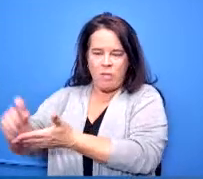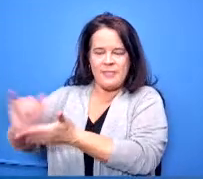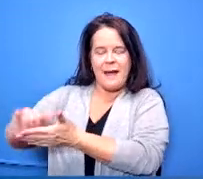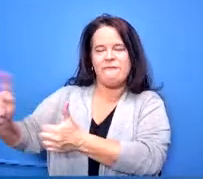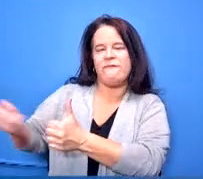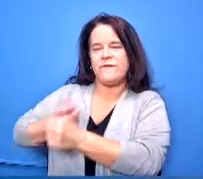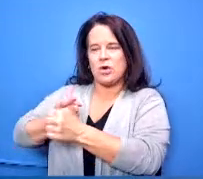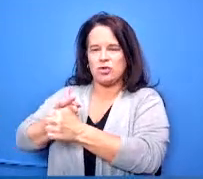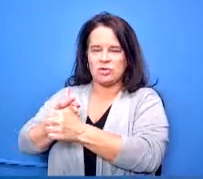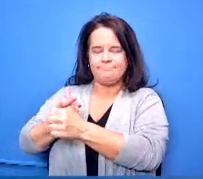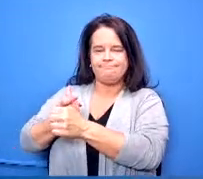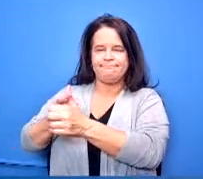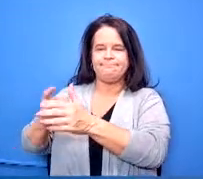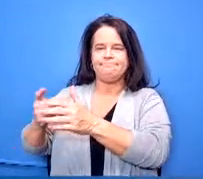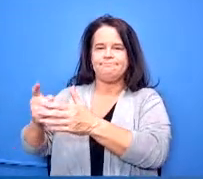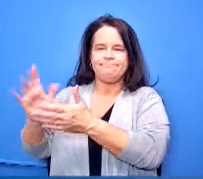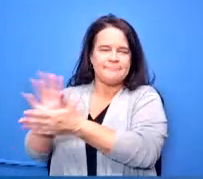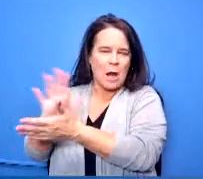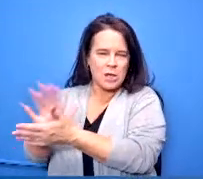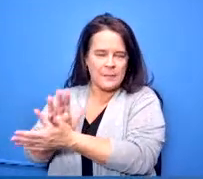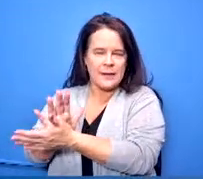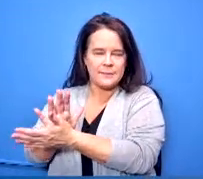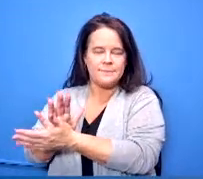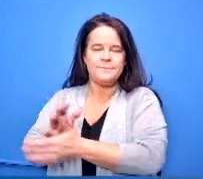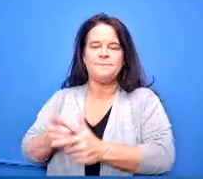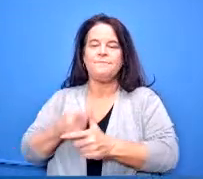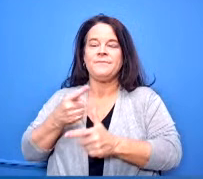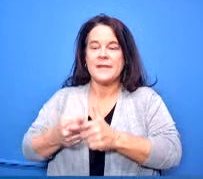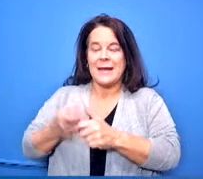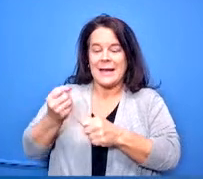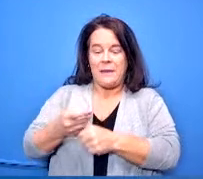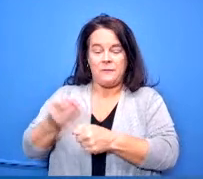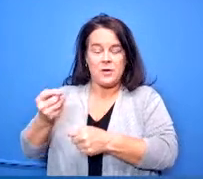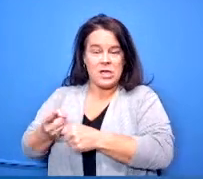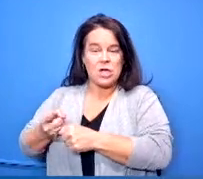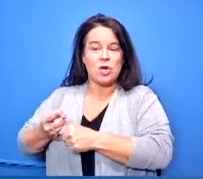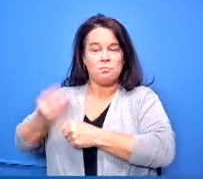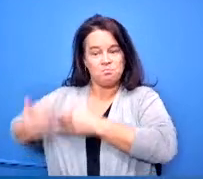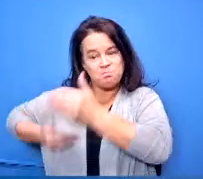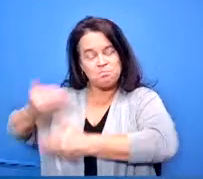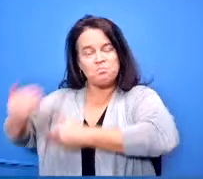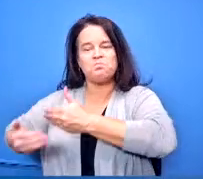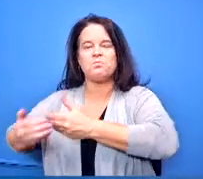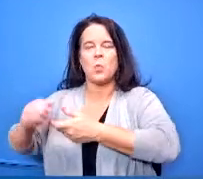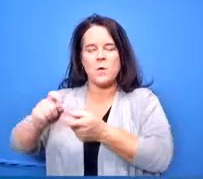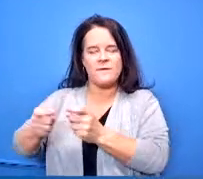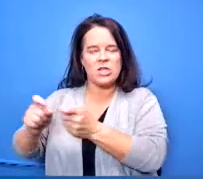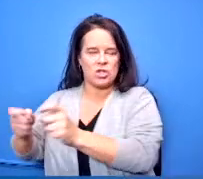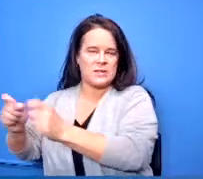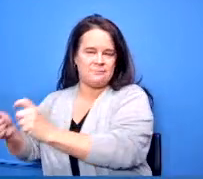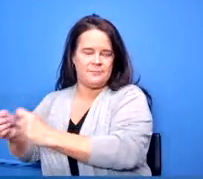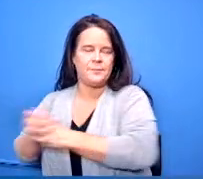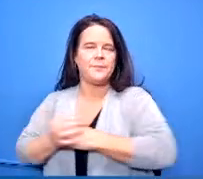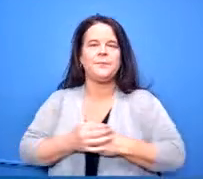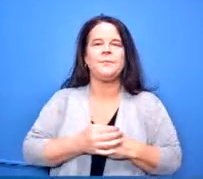participated in the annual revision process each year each year as dr lolly stated the document